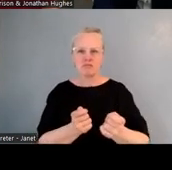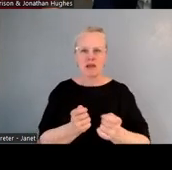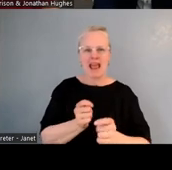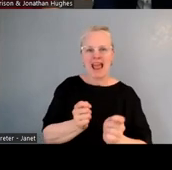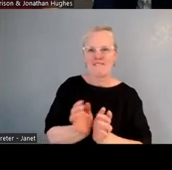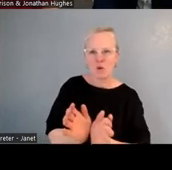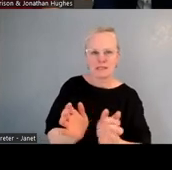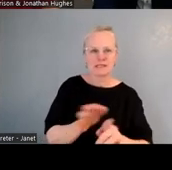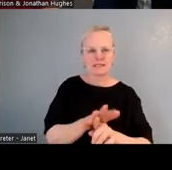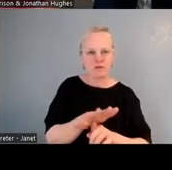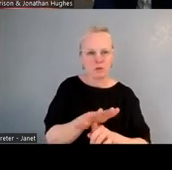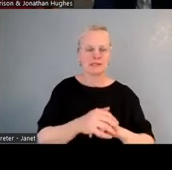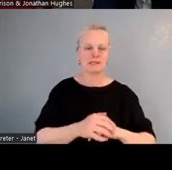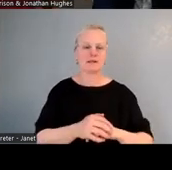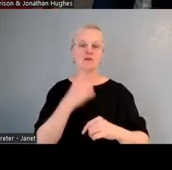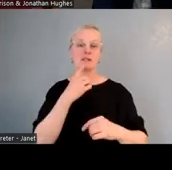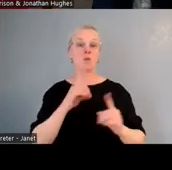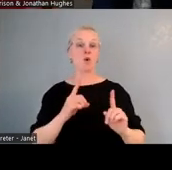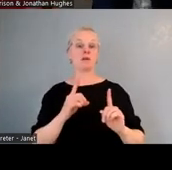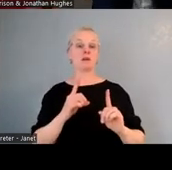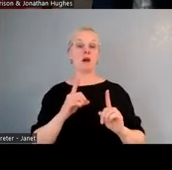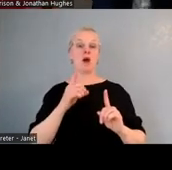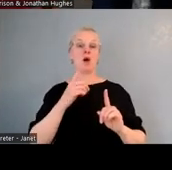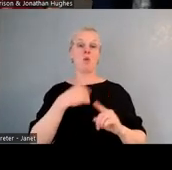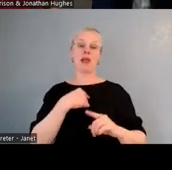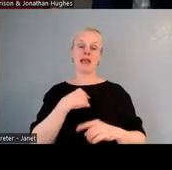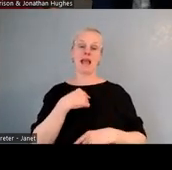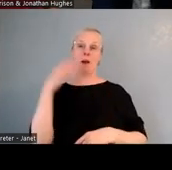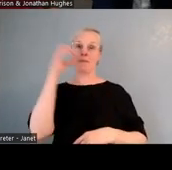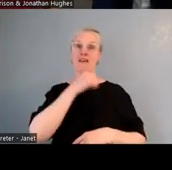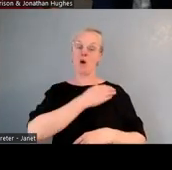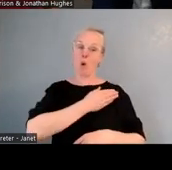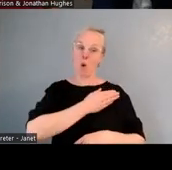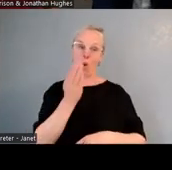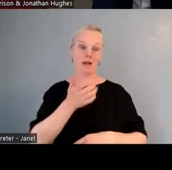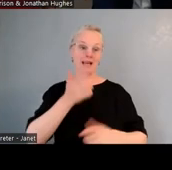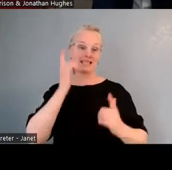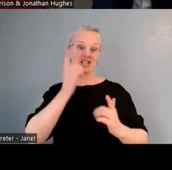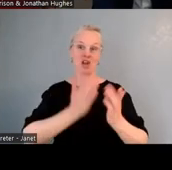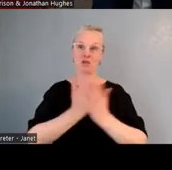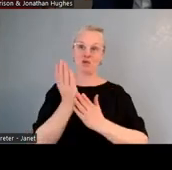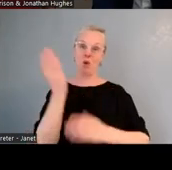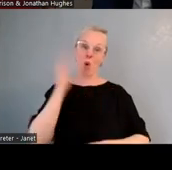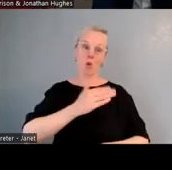and an expectation of teachers across the profession, to practise and develop the use of Te Reo